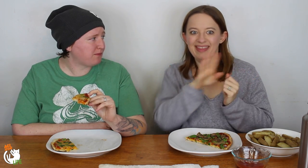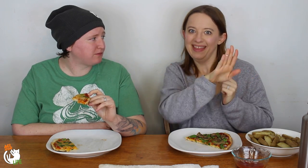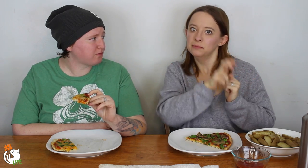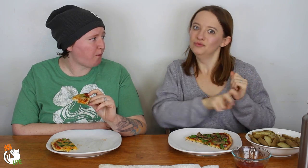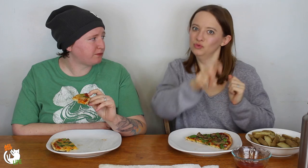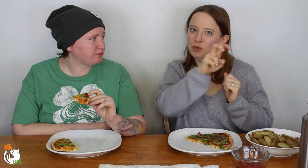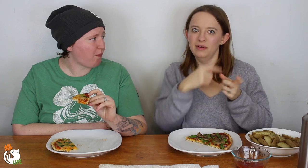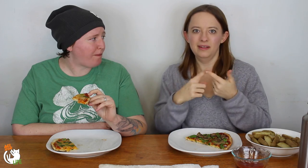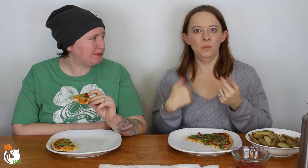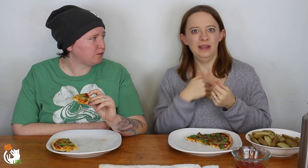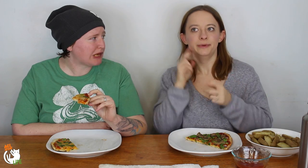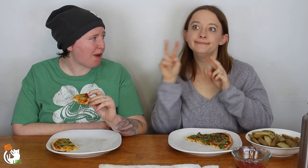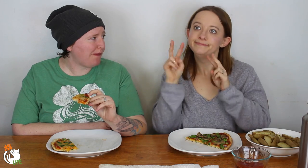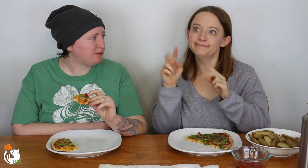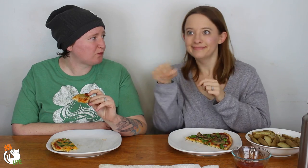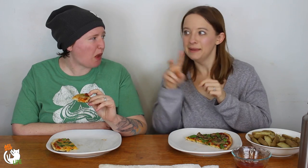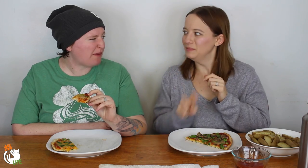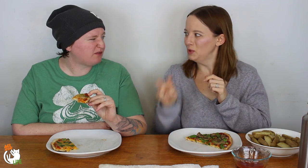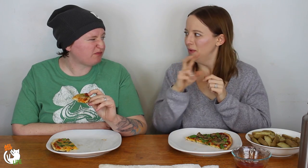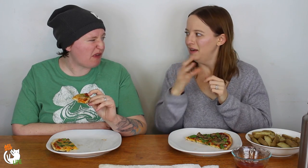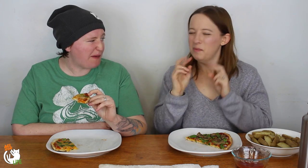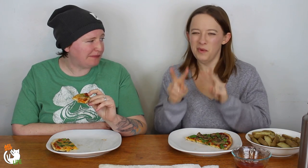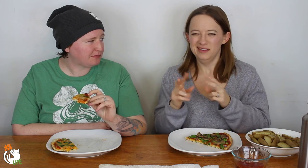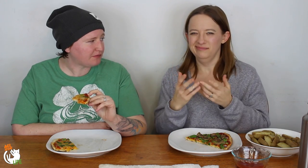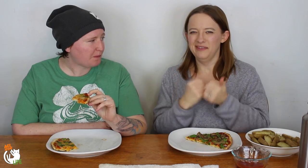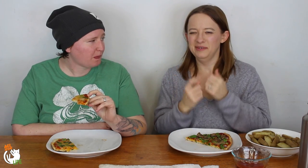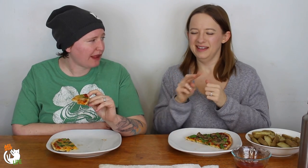Which means they'll have the tour and then we'll watch them on the tour.